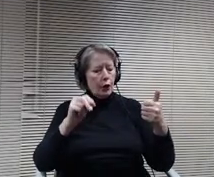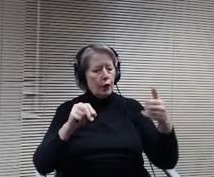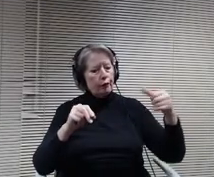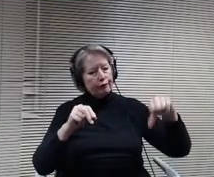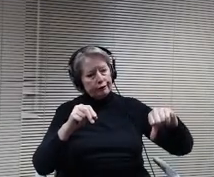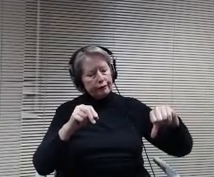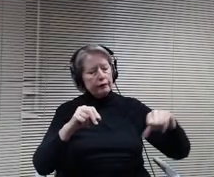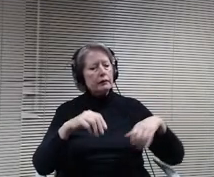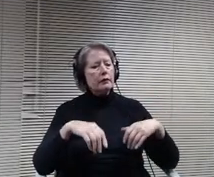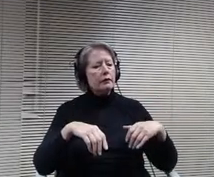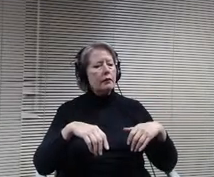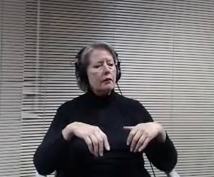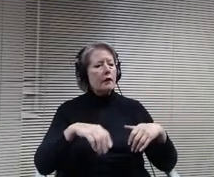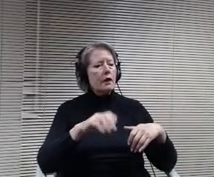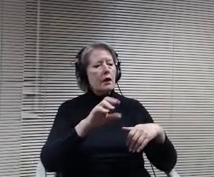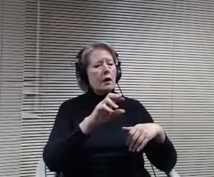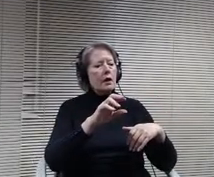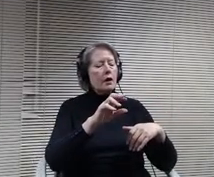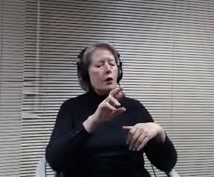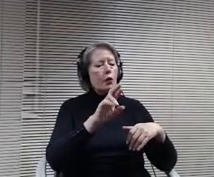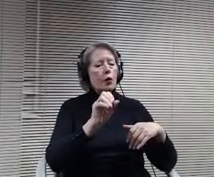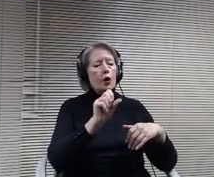I remember Becker, I board